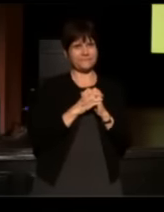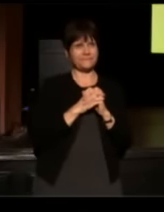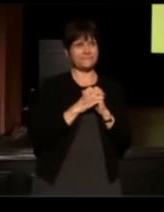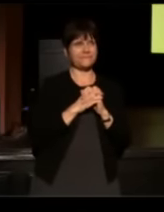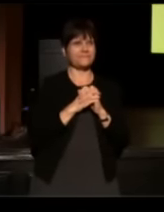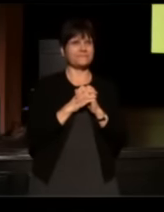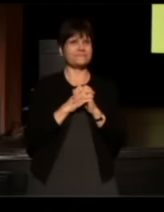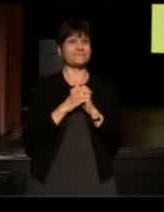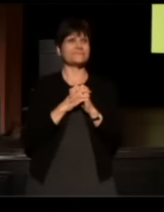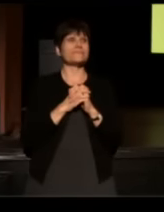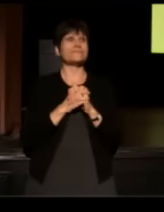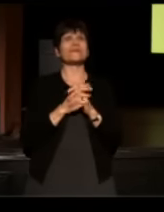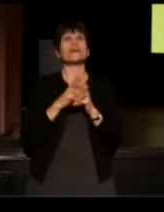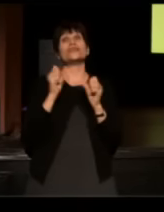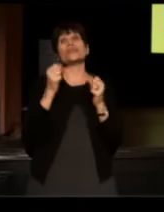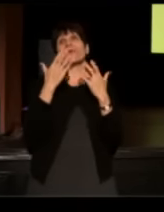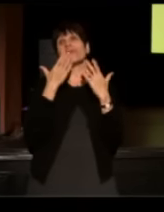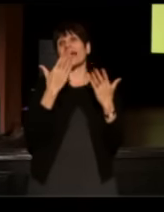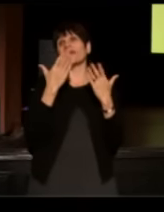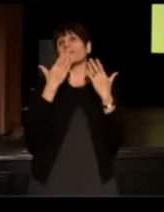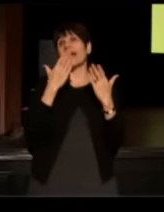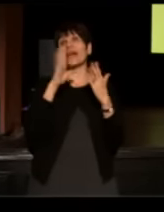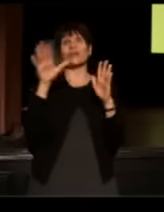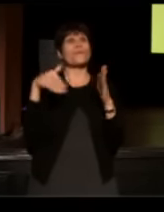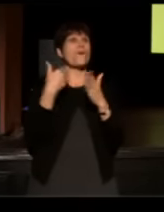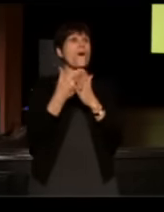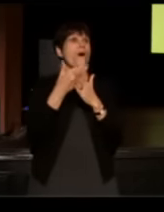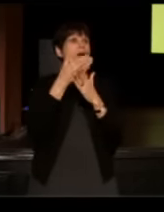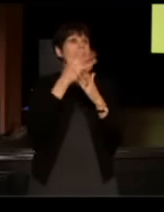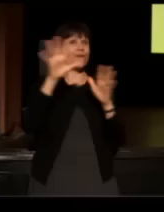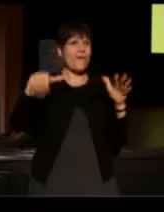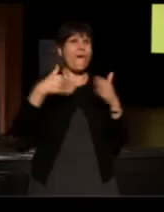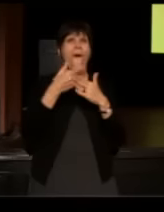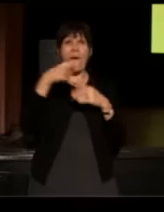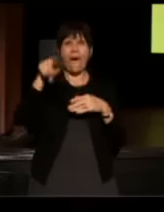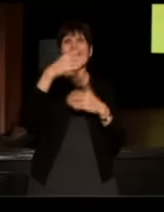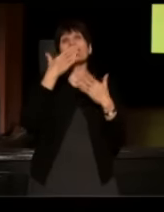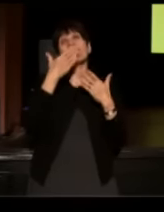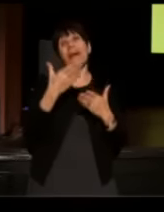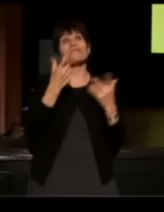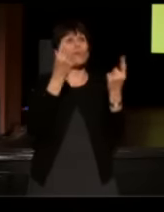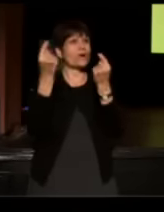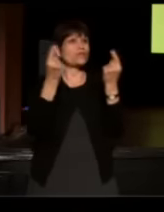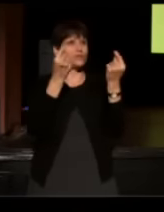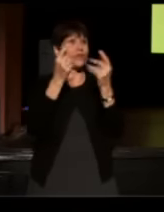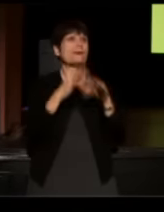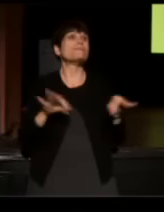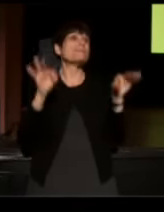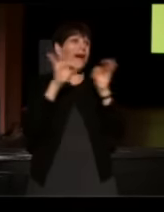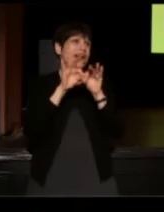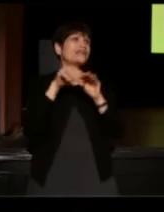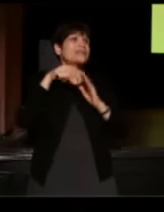So thank you, thank you all, each and every one of you, thank you for what you do. It matters deeply to all of us.